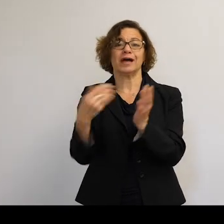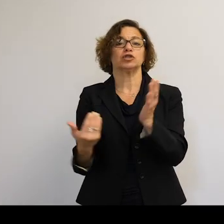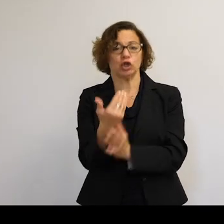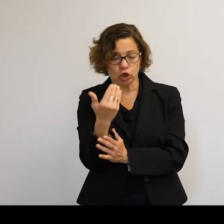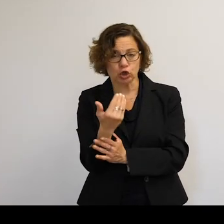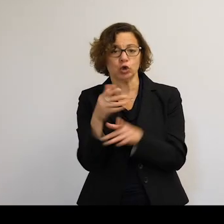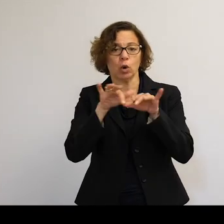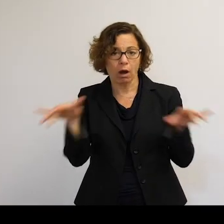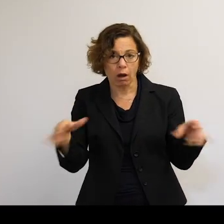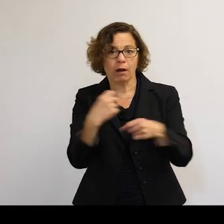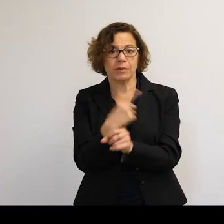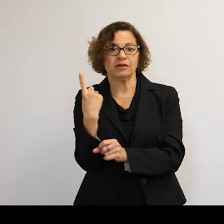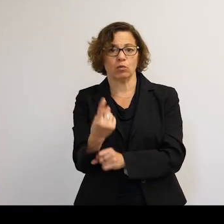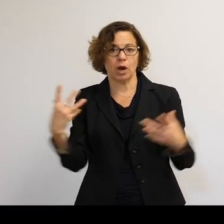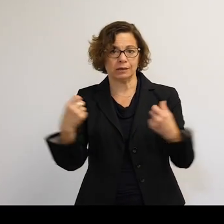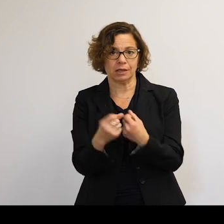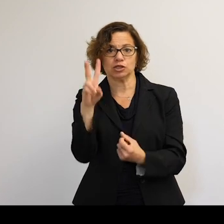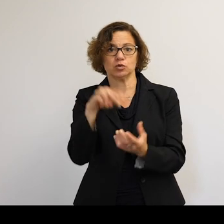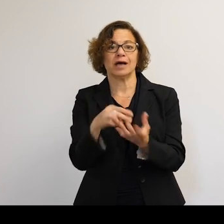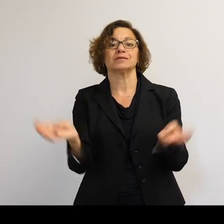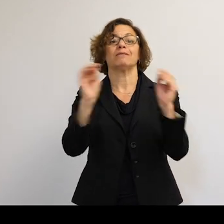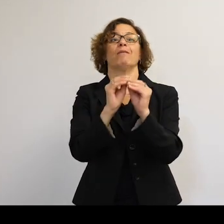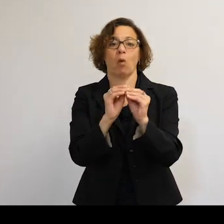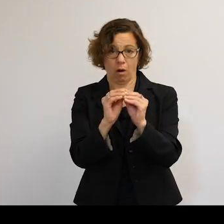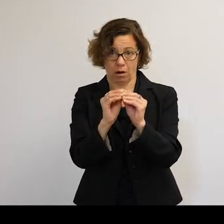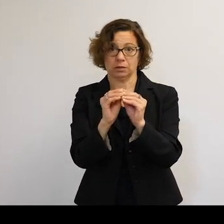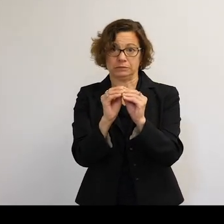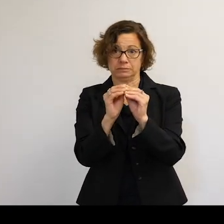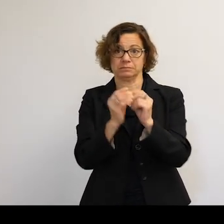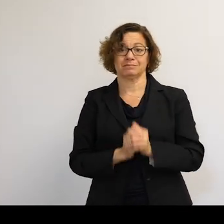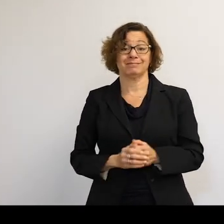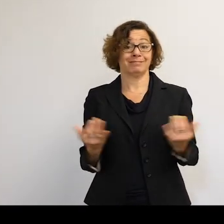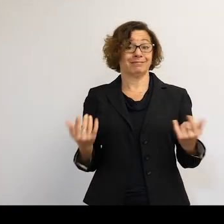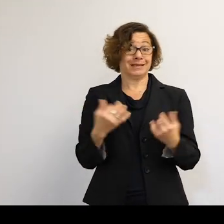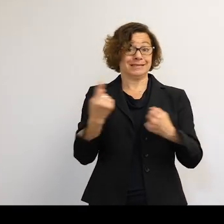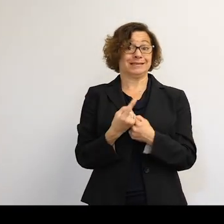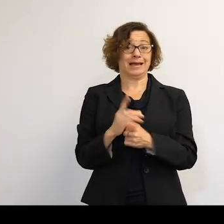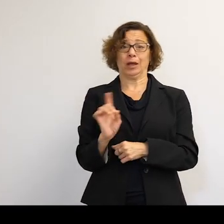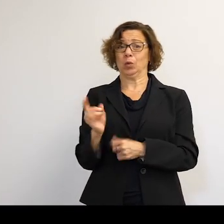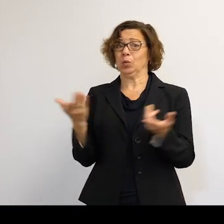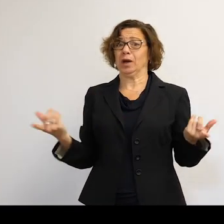created by that one collision. So where are we today?